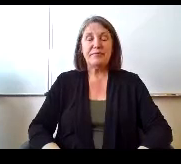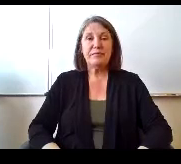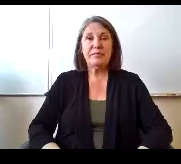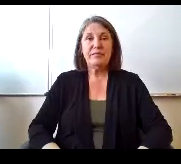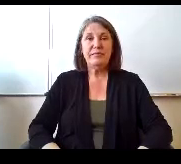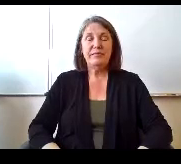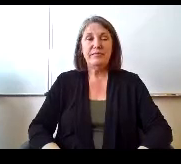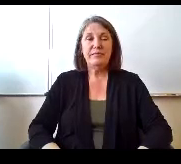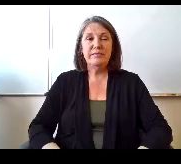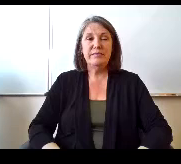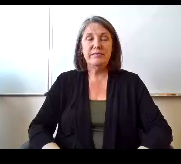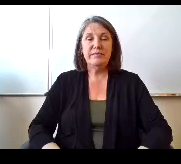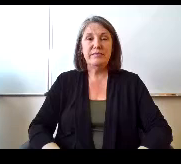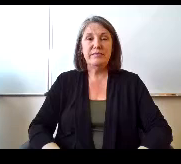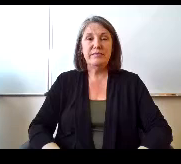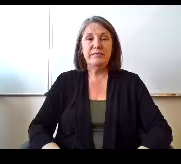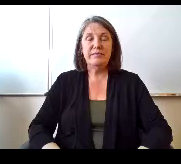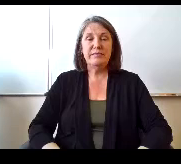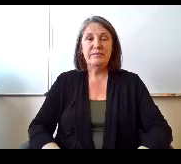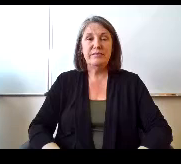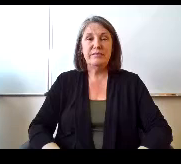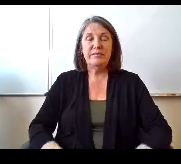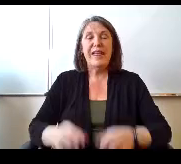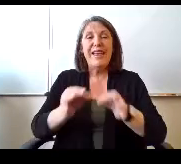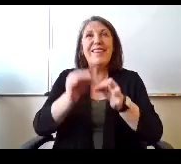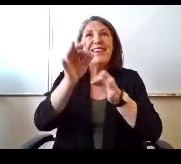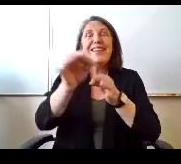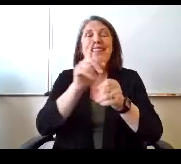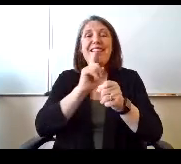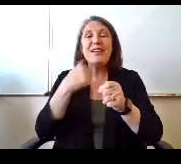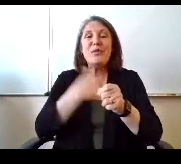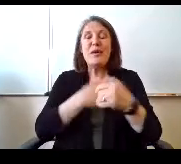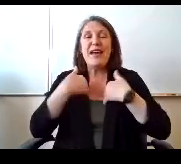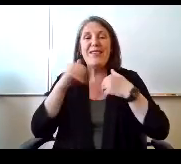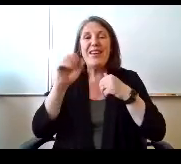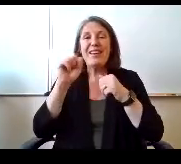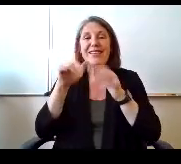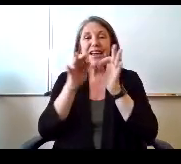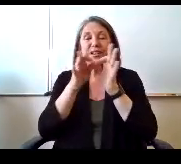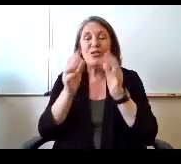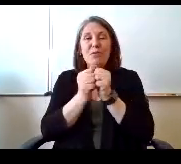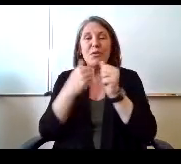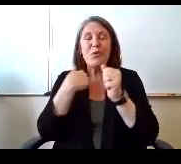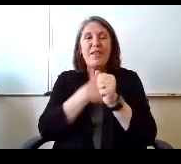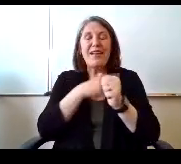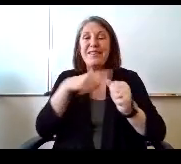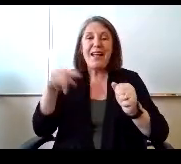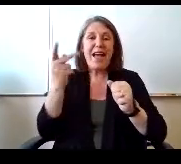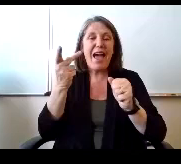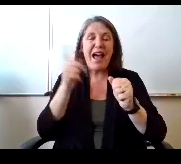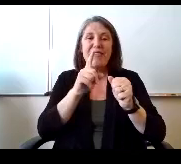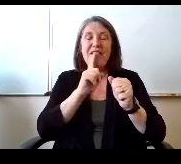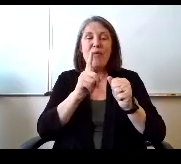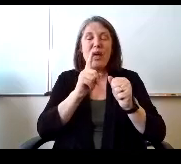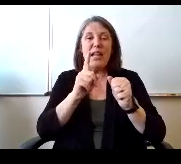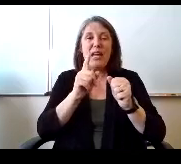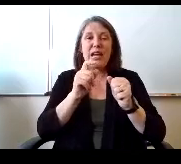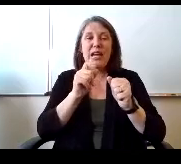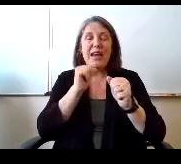The delay is that we have ASL interpreters with us, and they're not really hooked in right at this time. So Mr. Secretary is working on that.